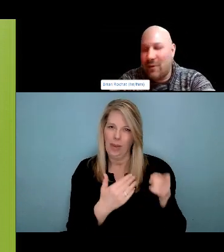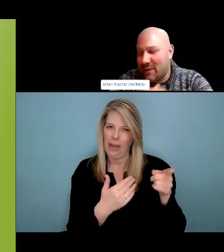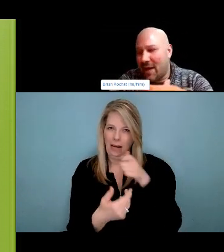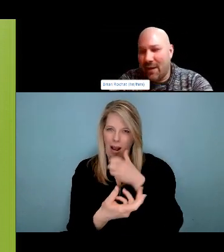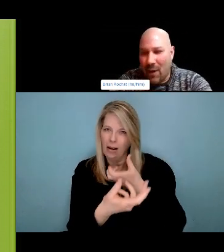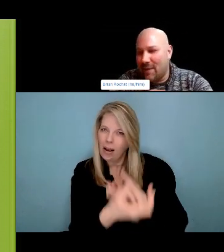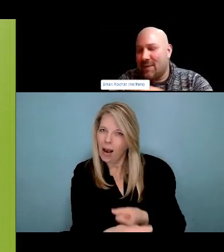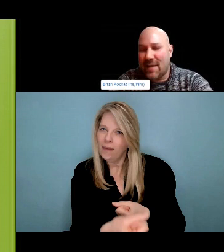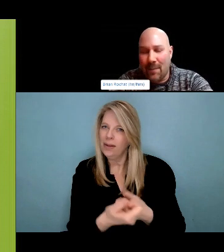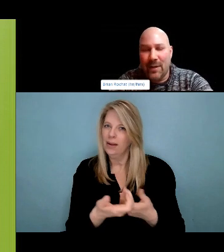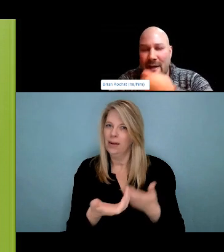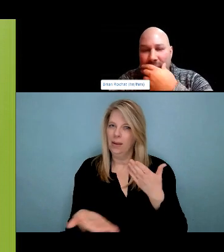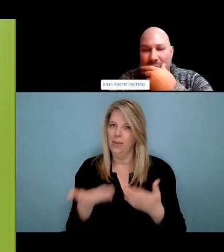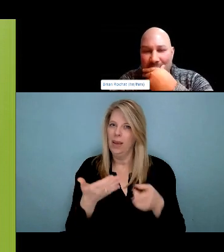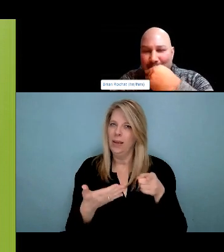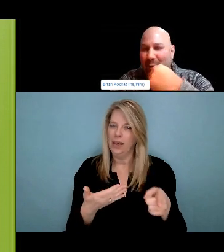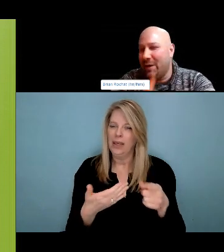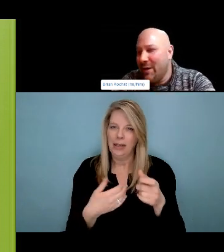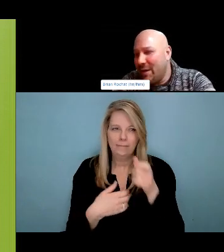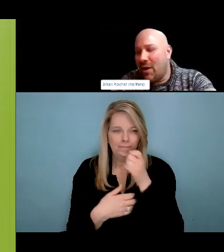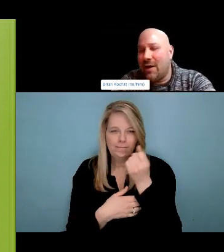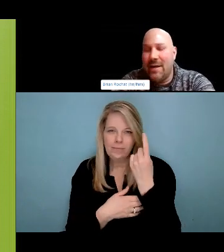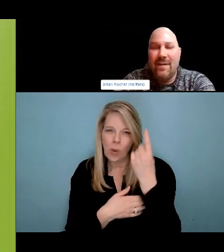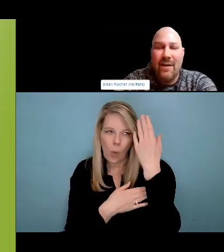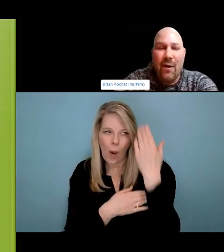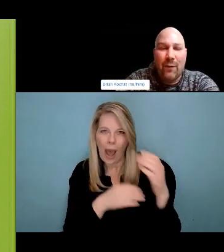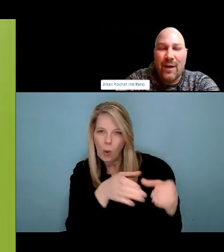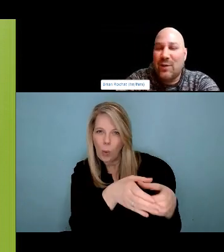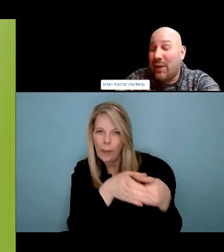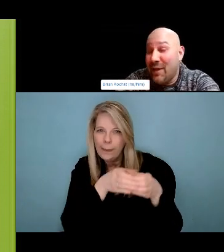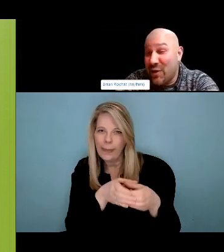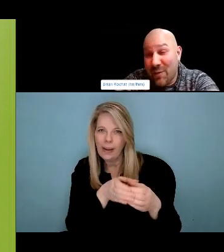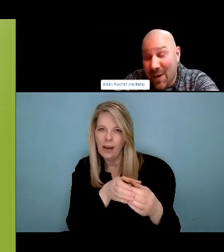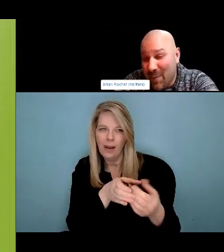Like even get those drug testers tested drugs before you do them I can supply pipes, safe